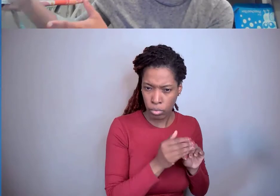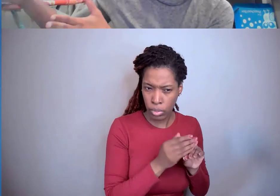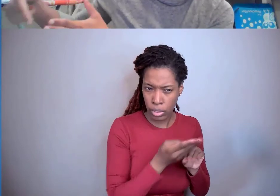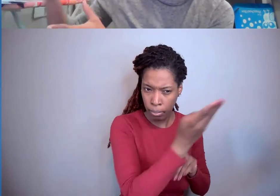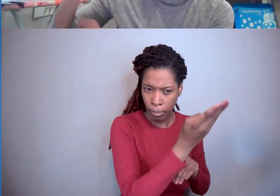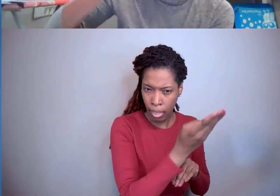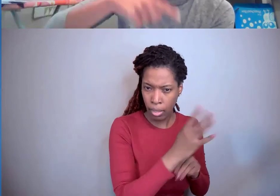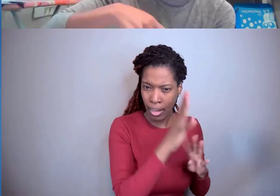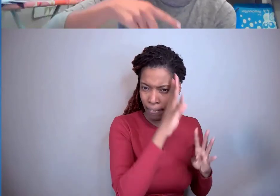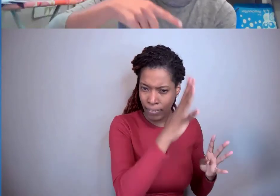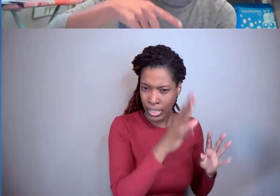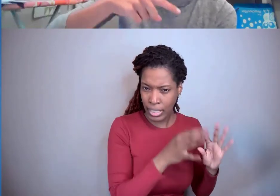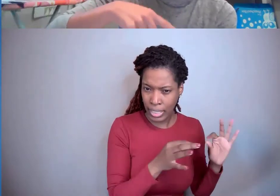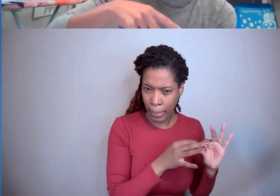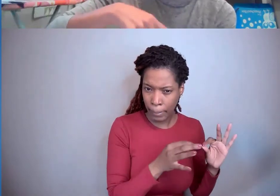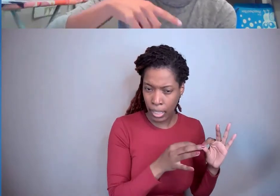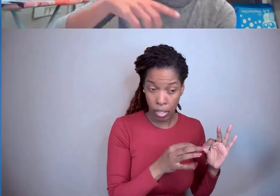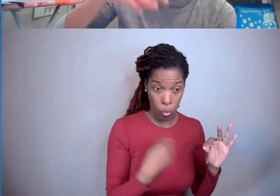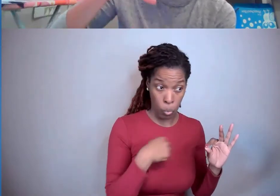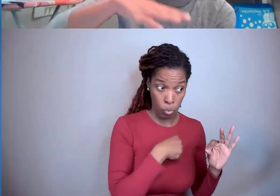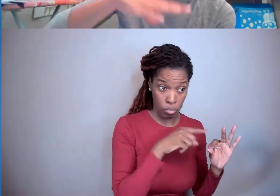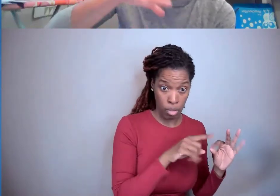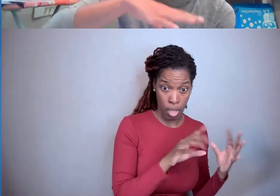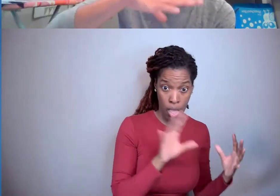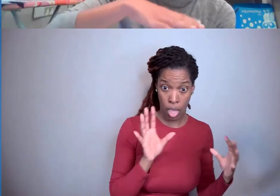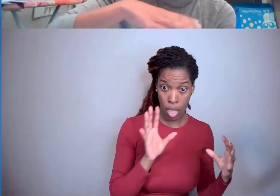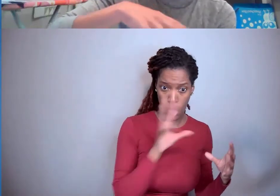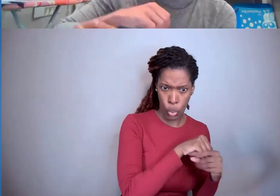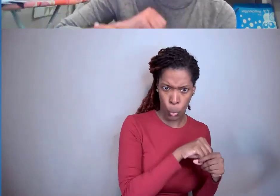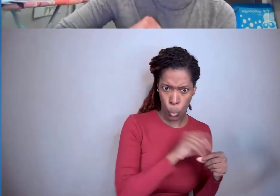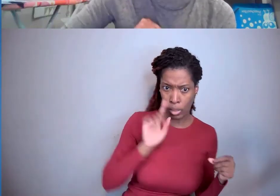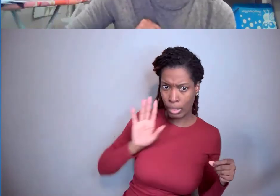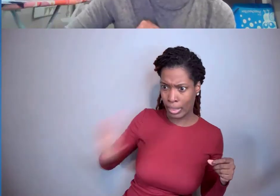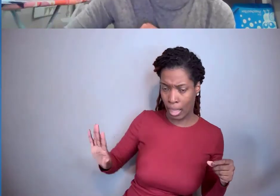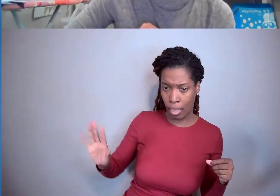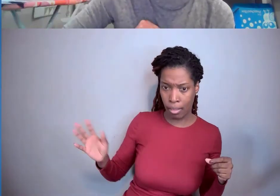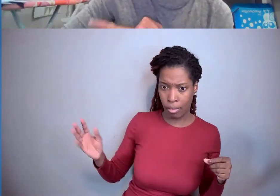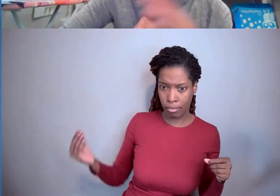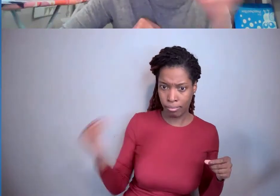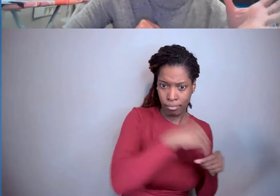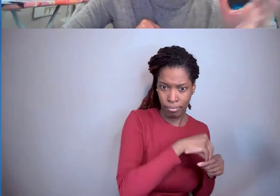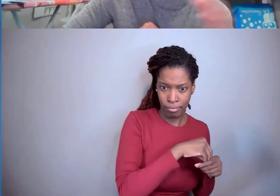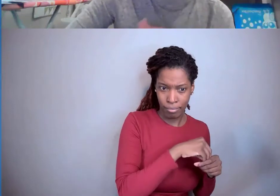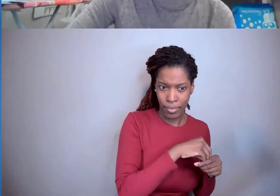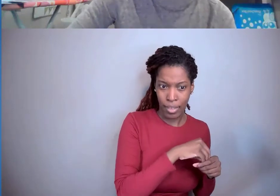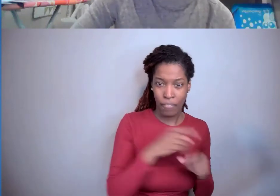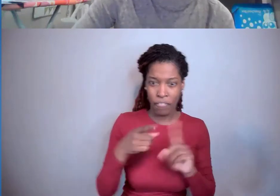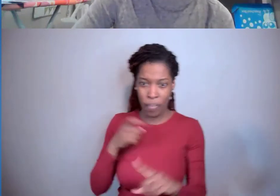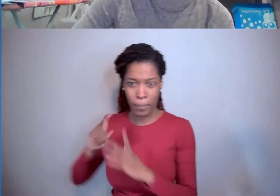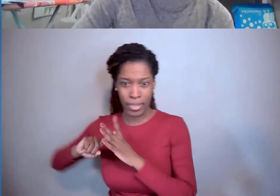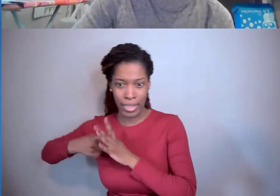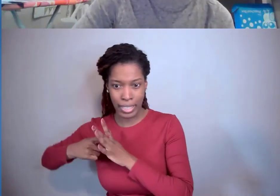Do they need to include that for that invention that was listed on the initial invention statement.